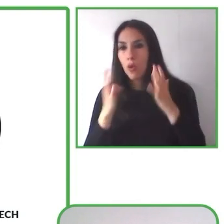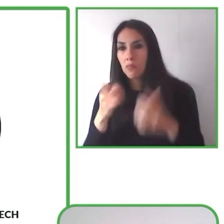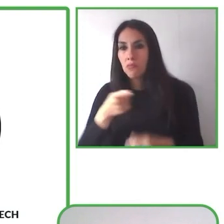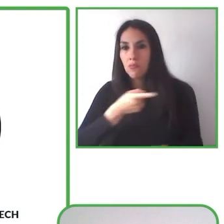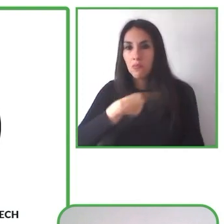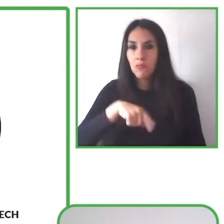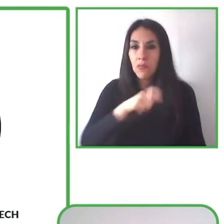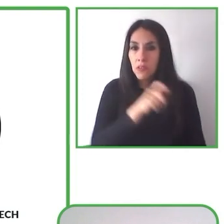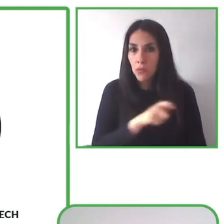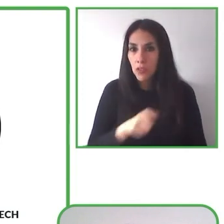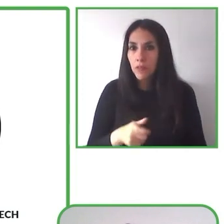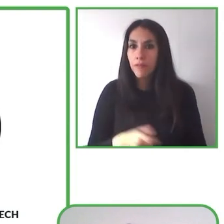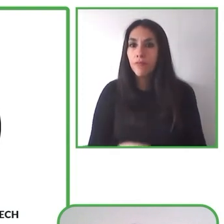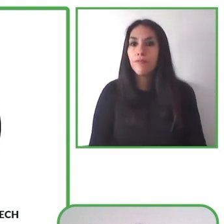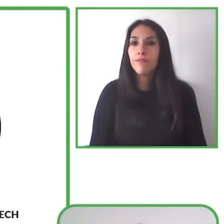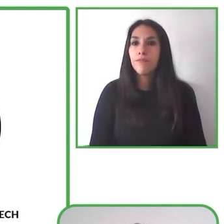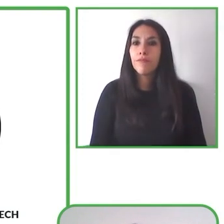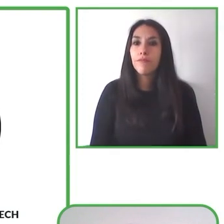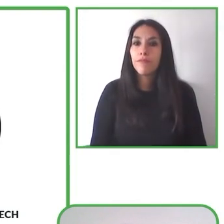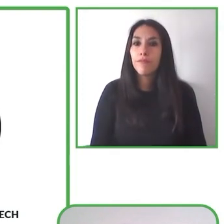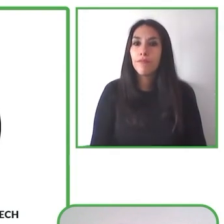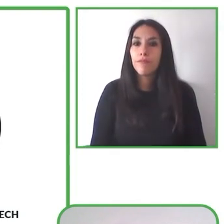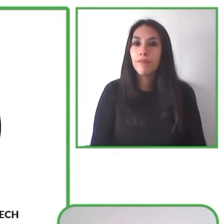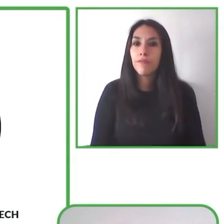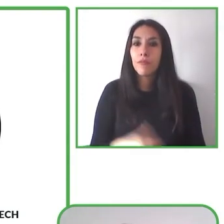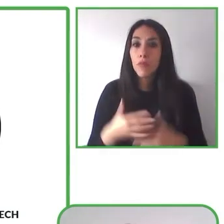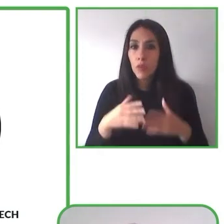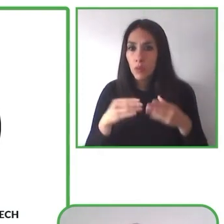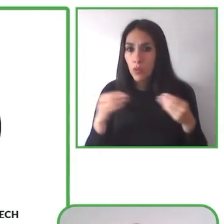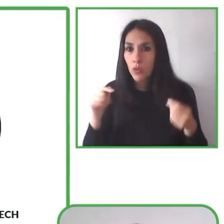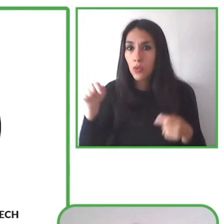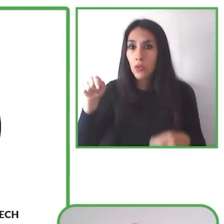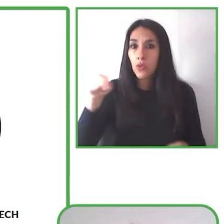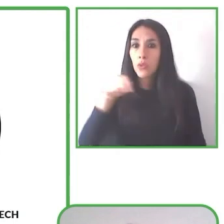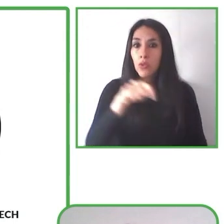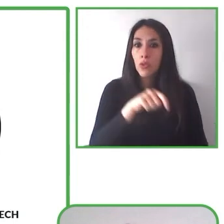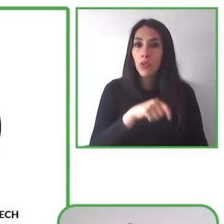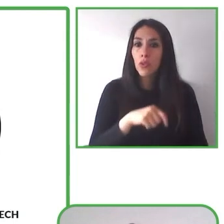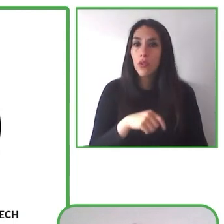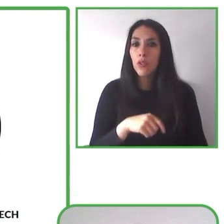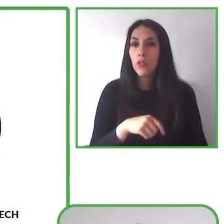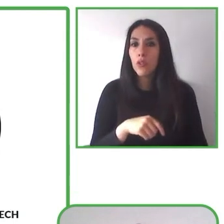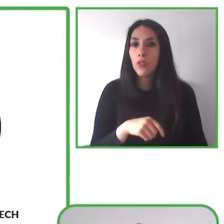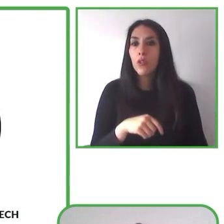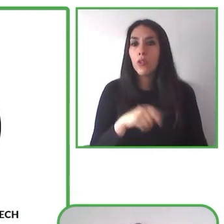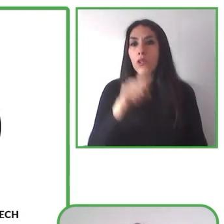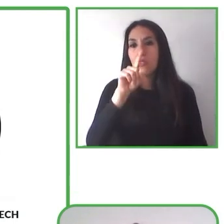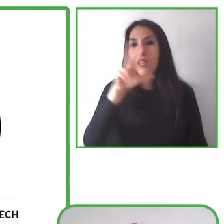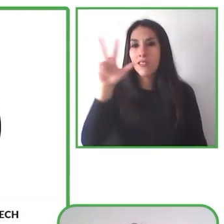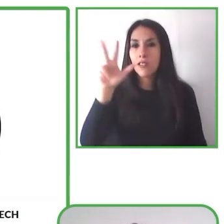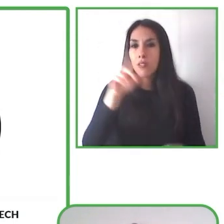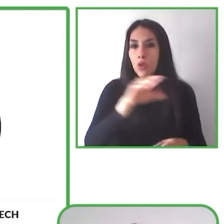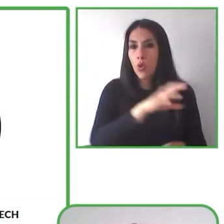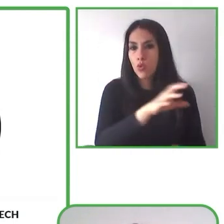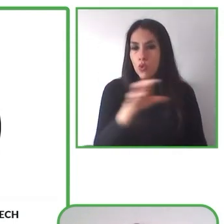We are people who are even 13 countries. We speak more than five languages in our company and we are full of energy.